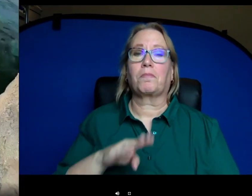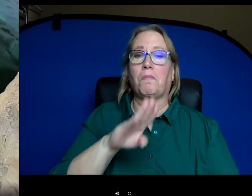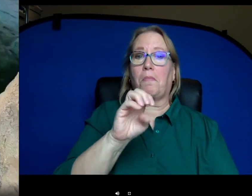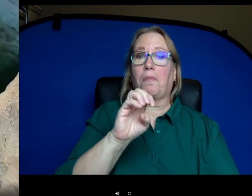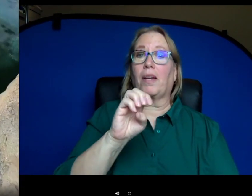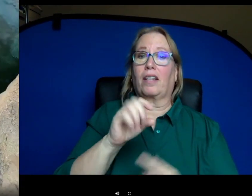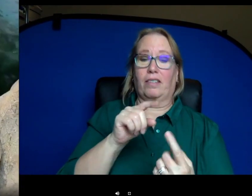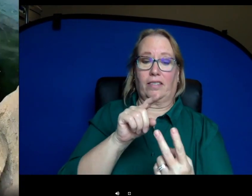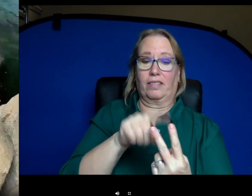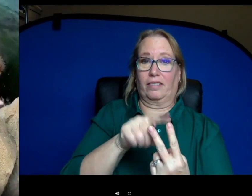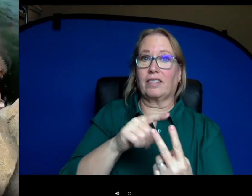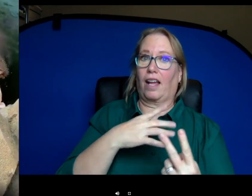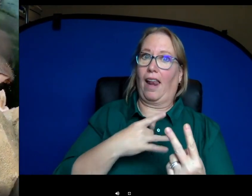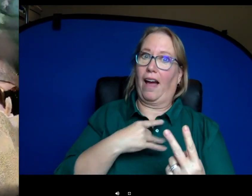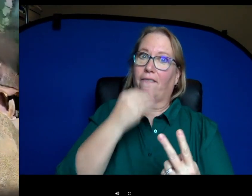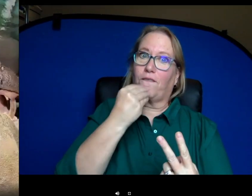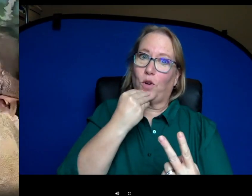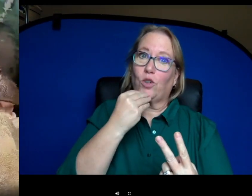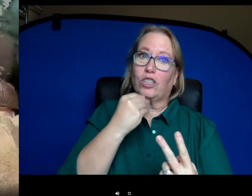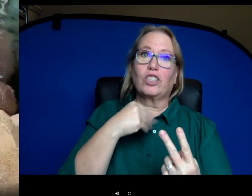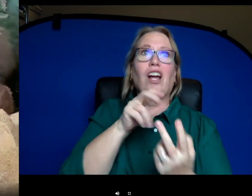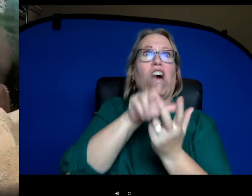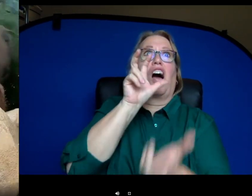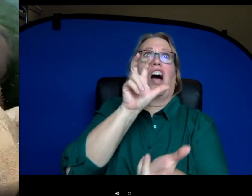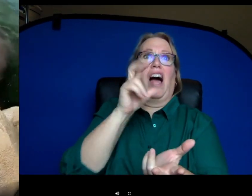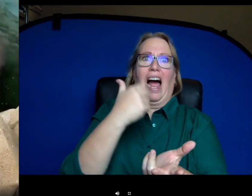very much and she will sit and beg even though she has a mouthful of lettuce, you